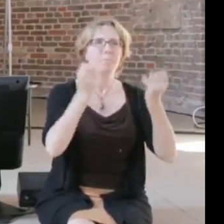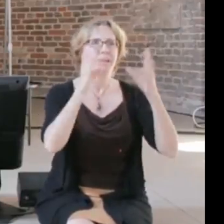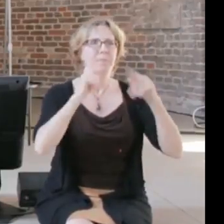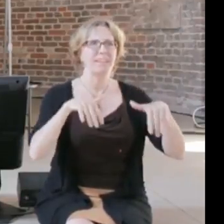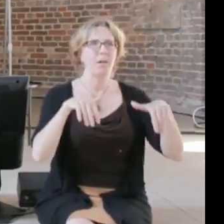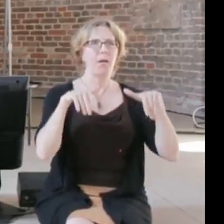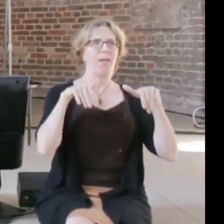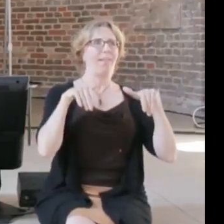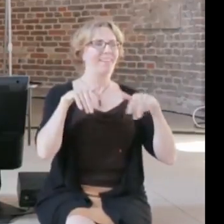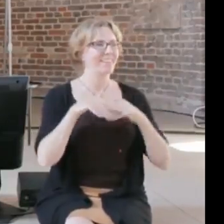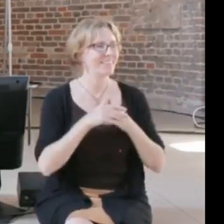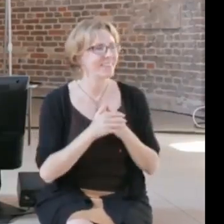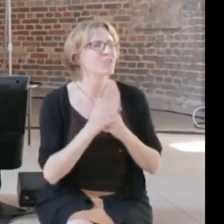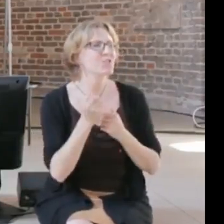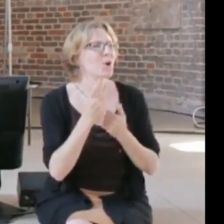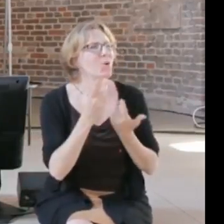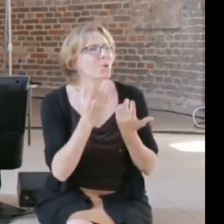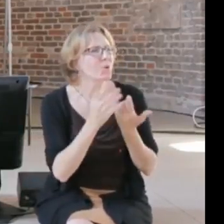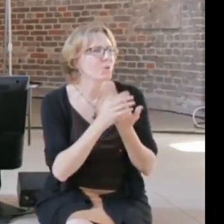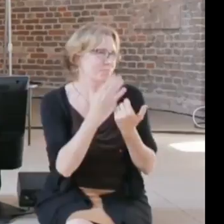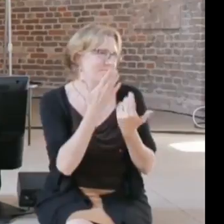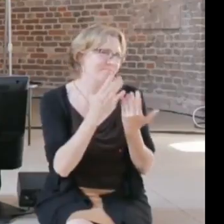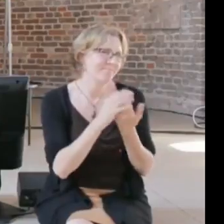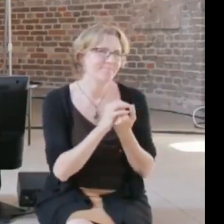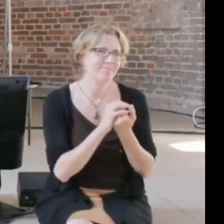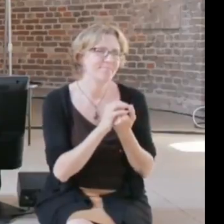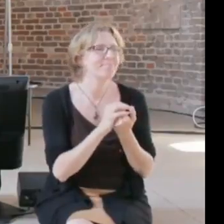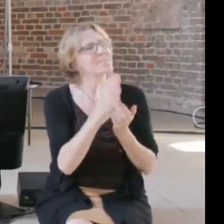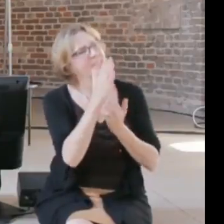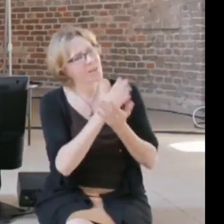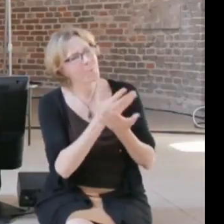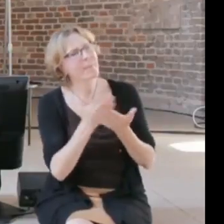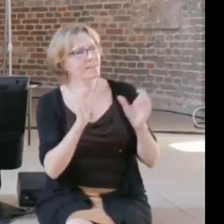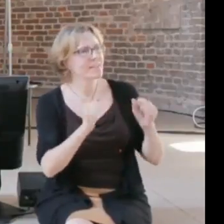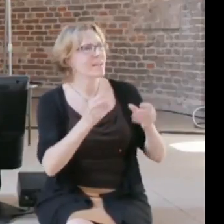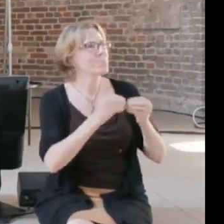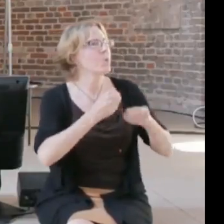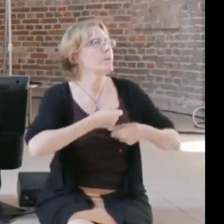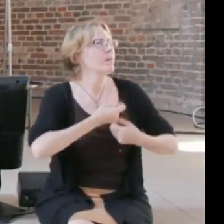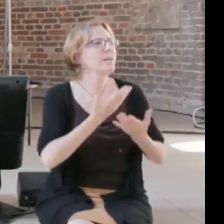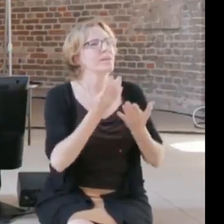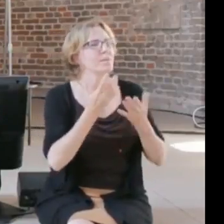here that are actually easier to communicate through art or through performances or through